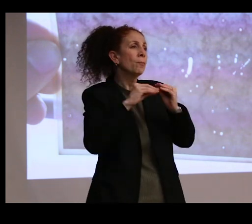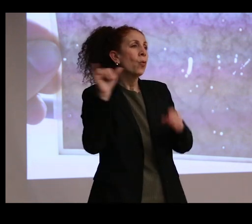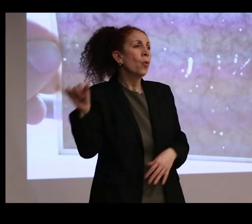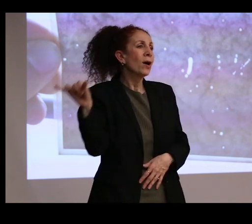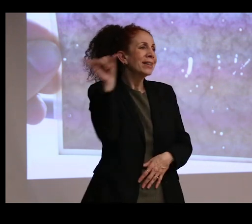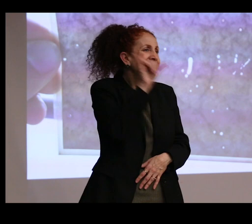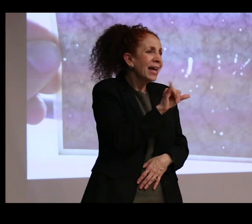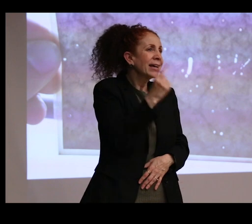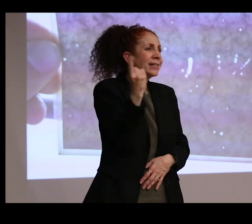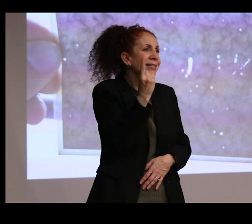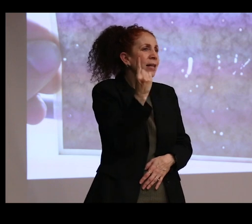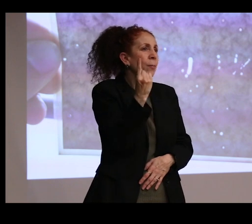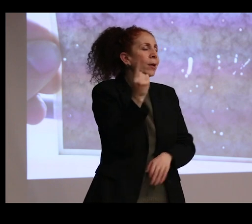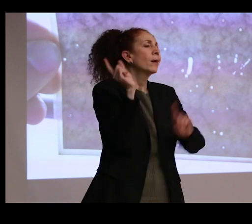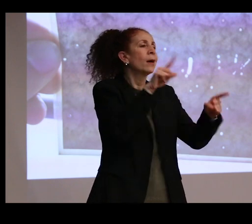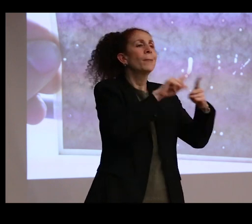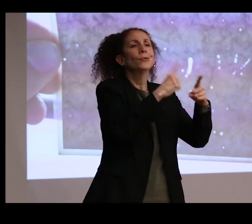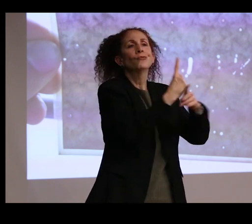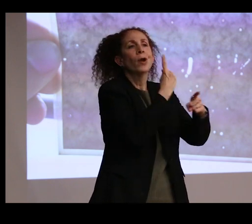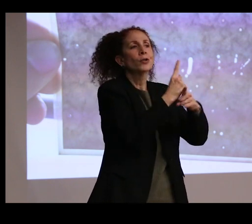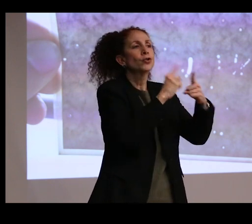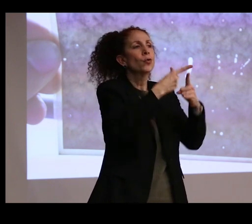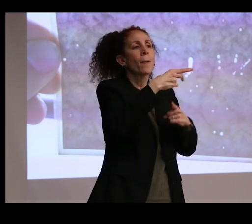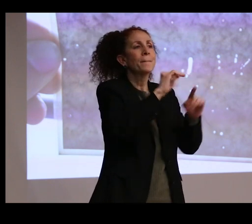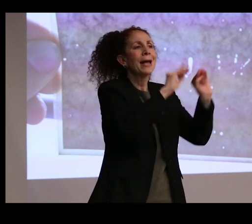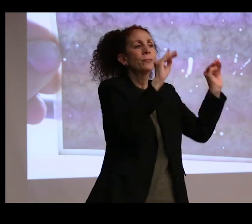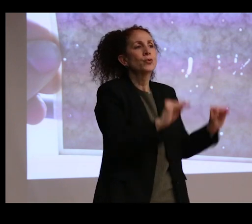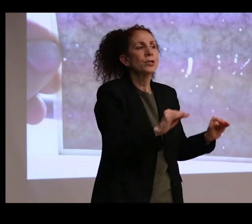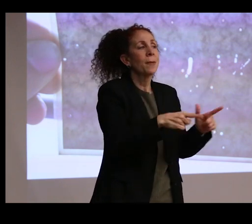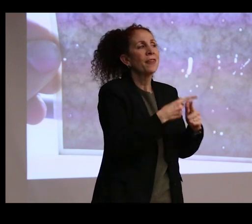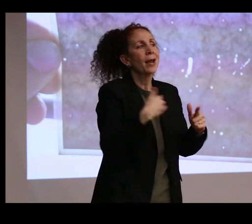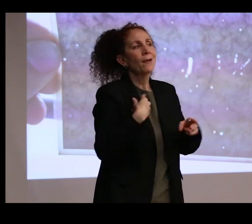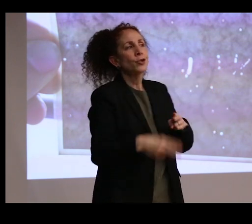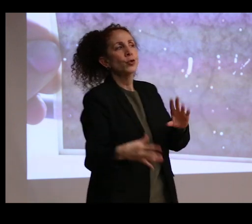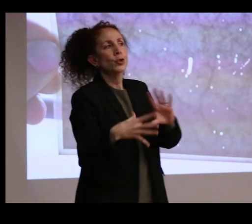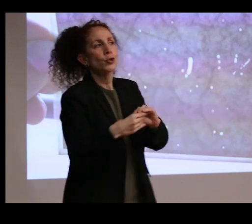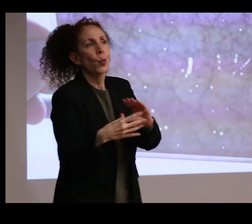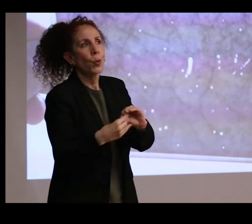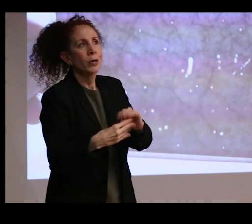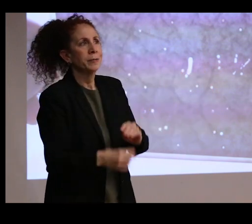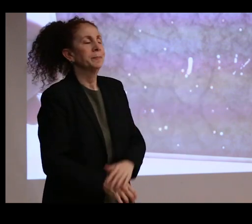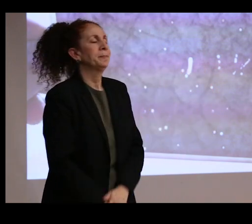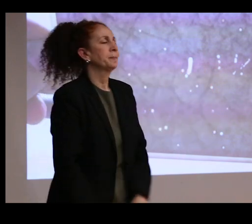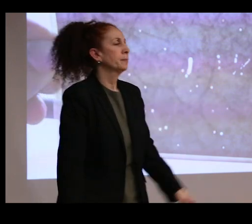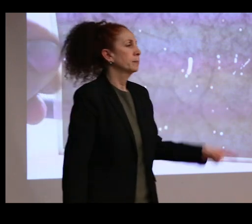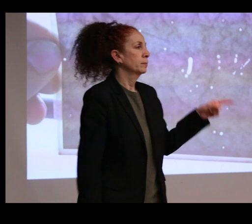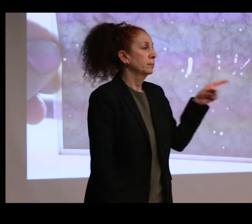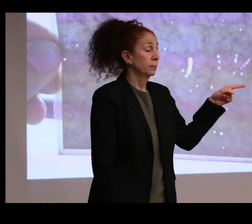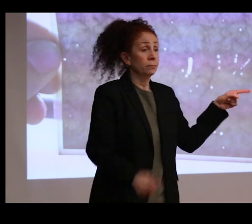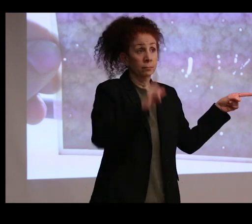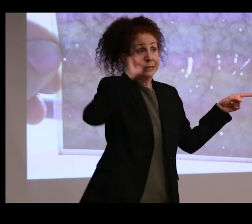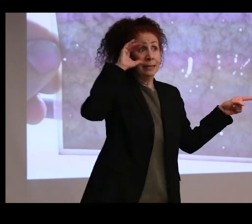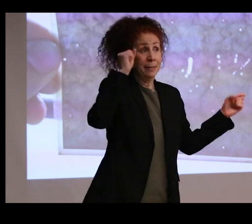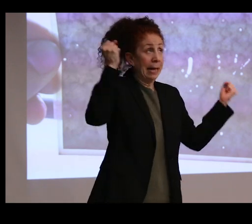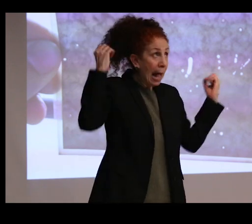coming into Penn Museum normally? And then I have a short thing to tell you. OK. Well, it's amazing the amount of statistics